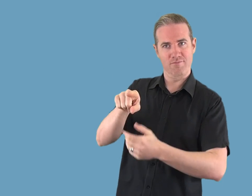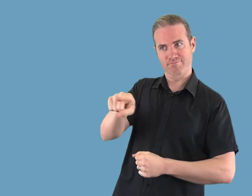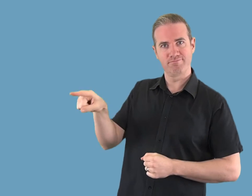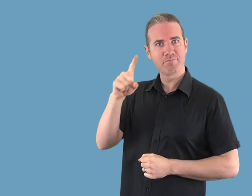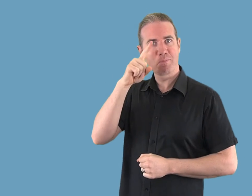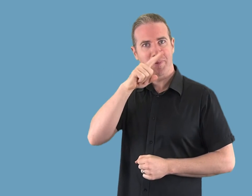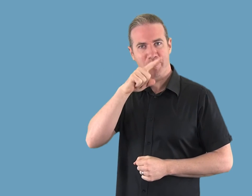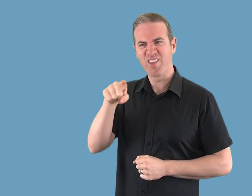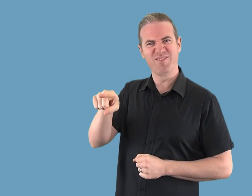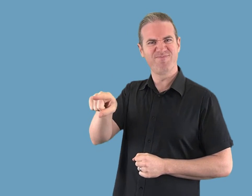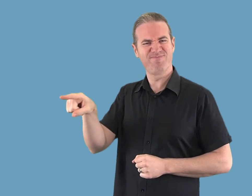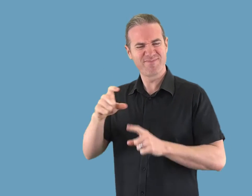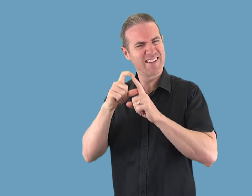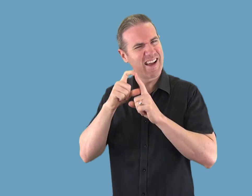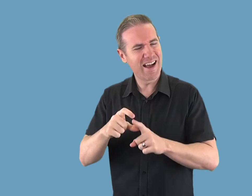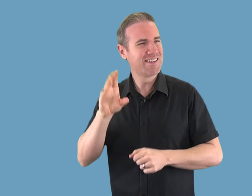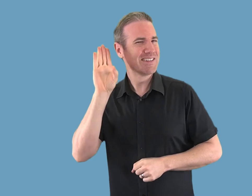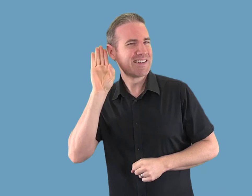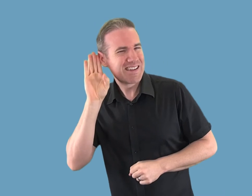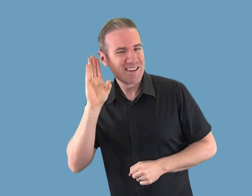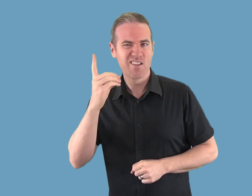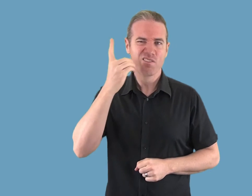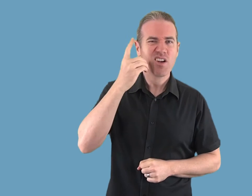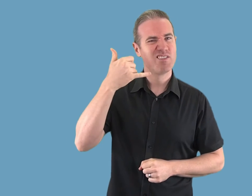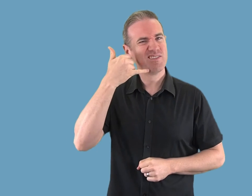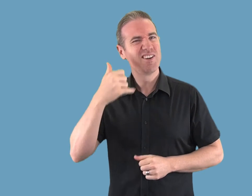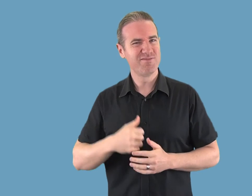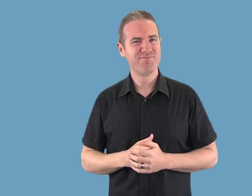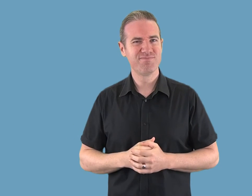which can help people who have difficulty hearing on the